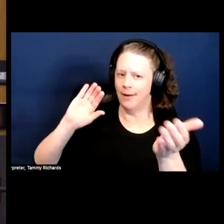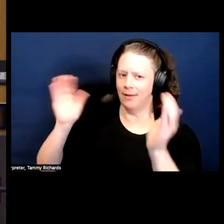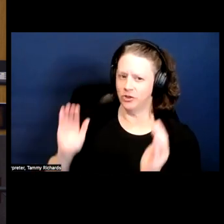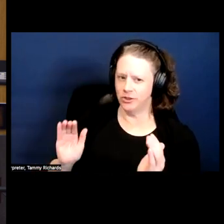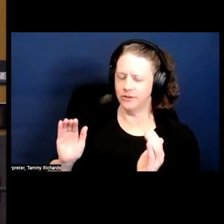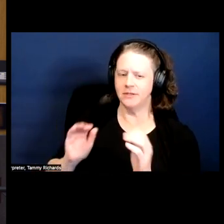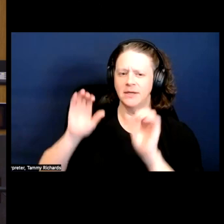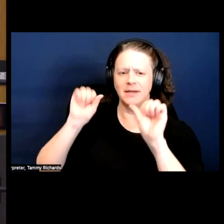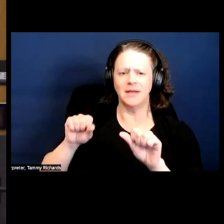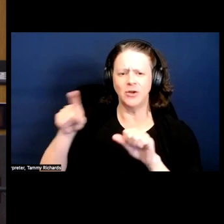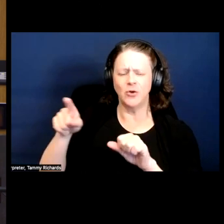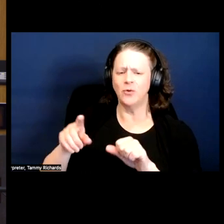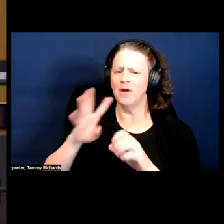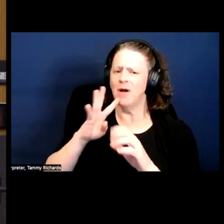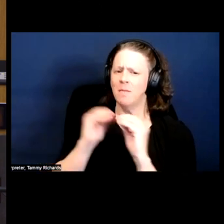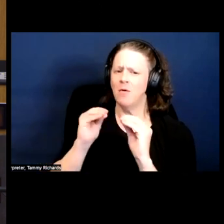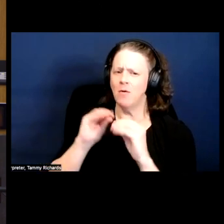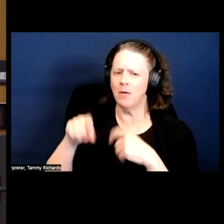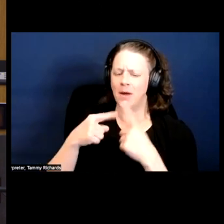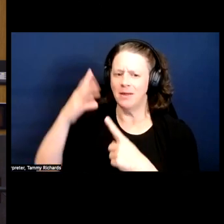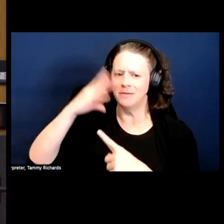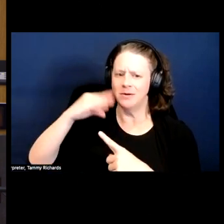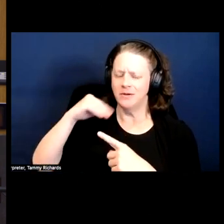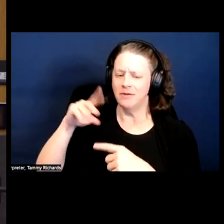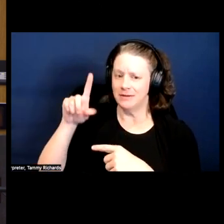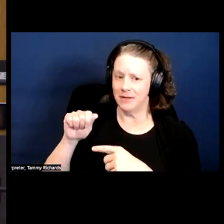Can you please speak a little bit more about how the experience of disability and more